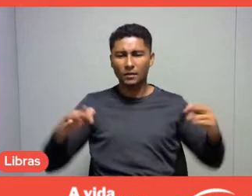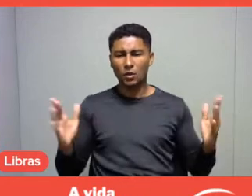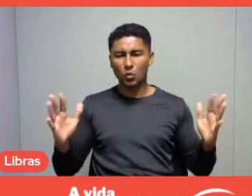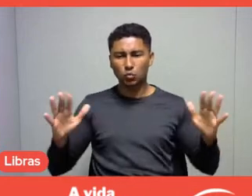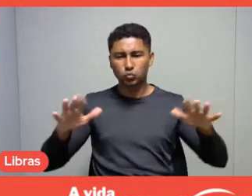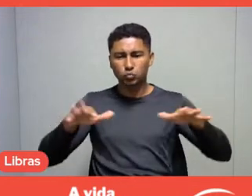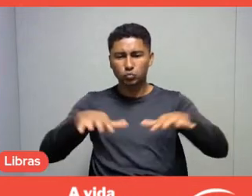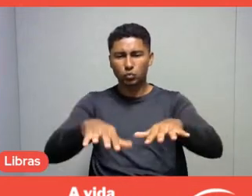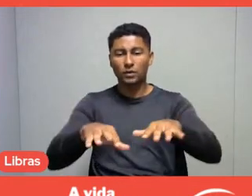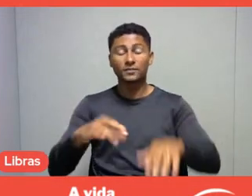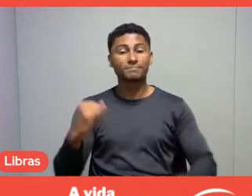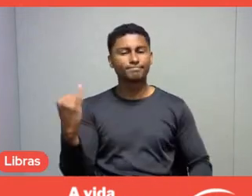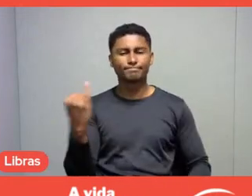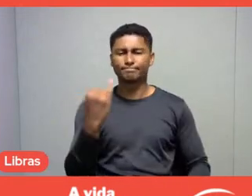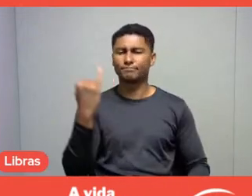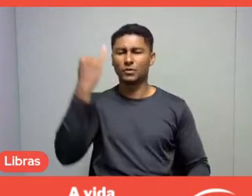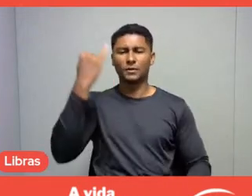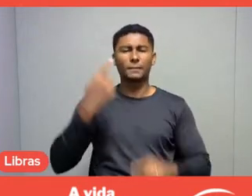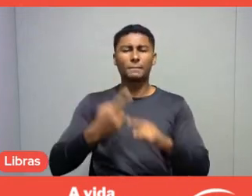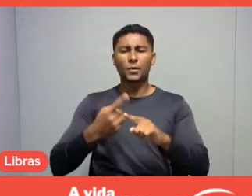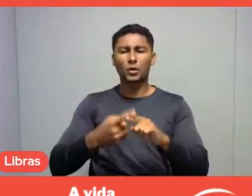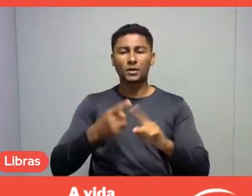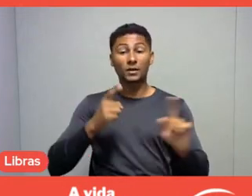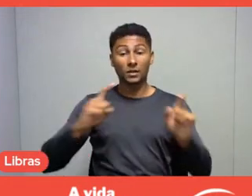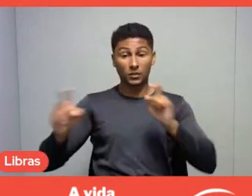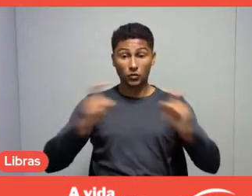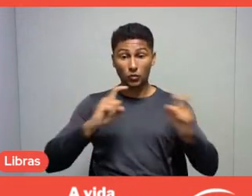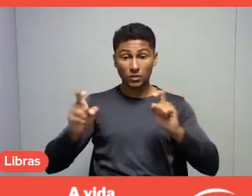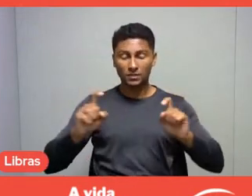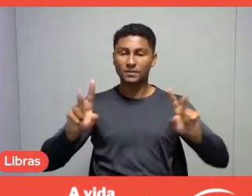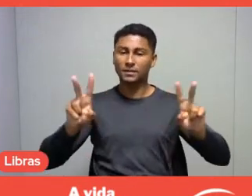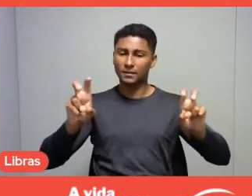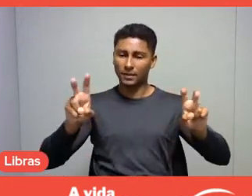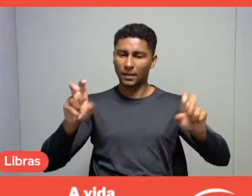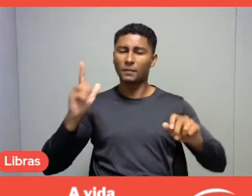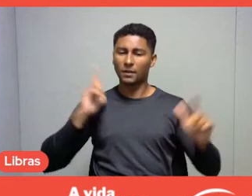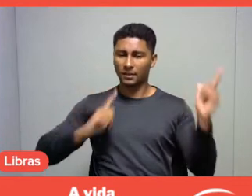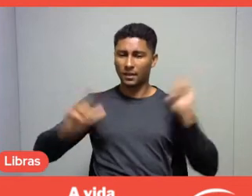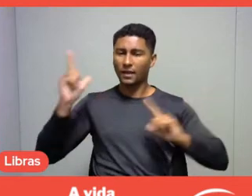towards critically discussing the theme of leisure beyond access barriers.